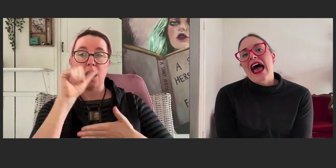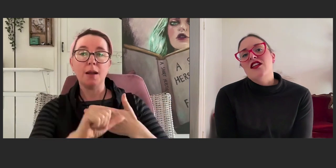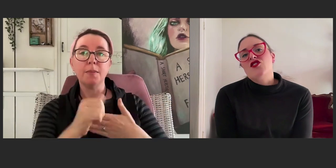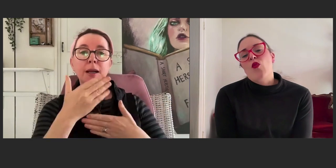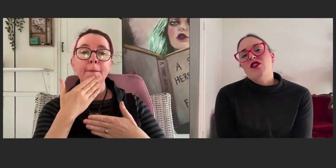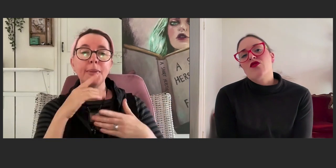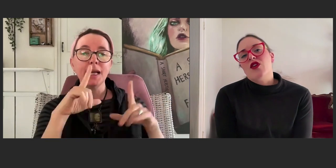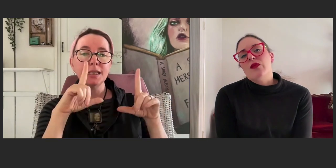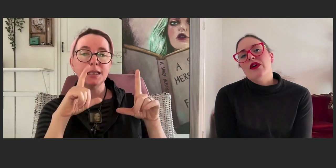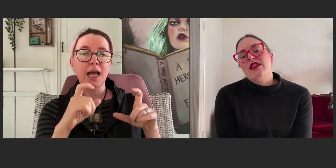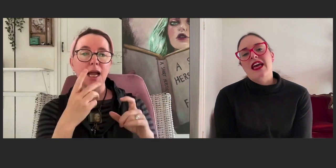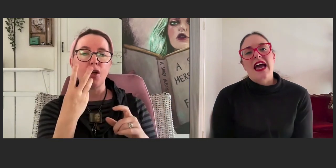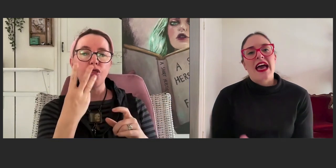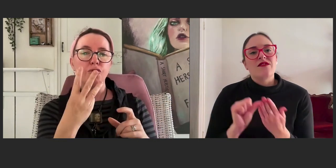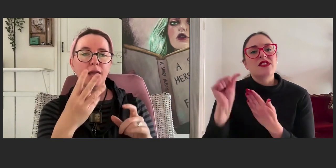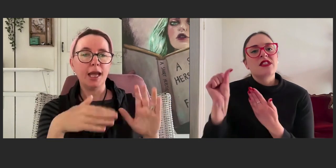and one group they gave,